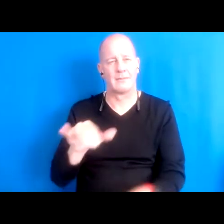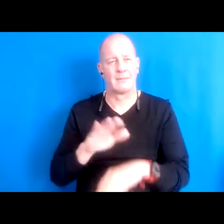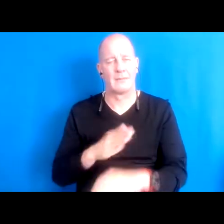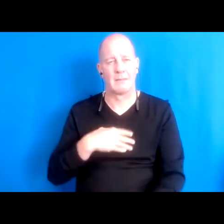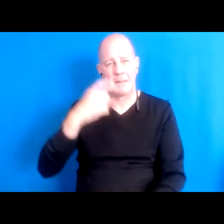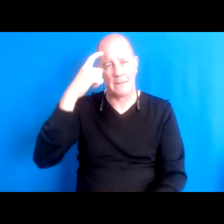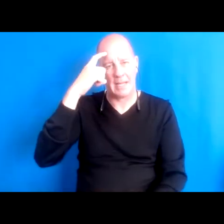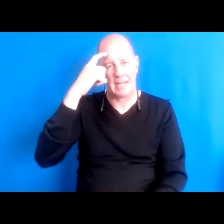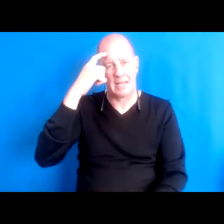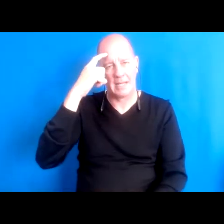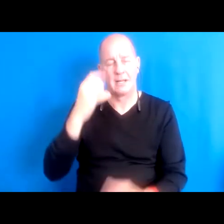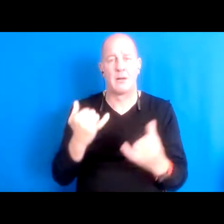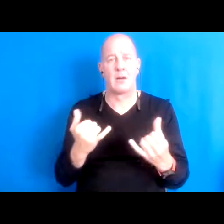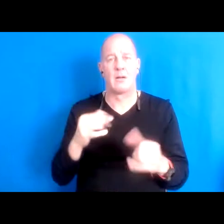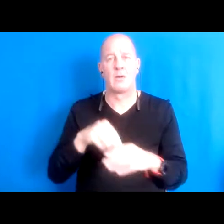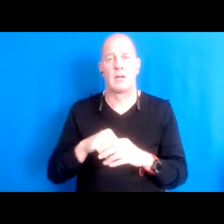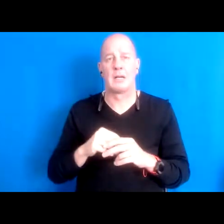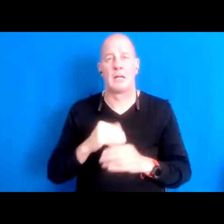we're currently in the process of building something that has permanent